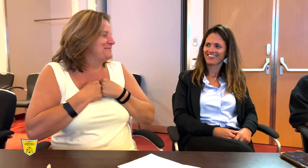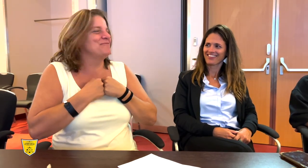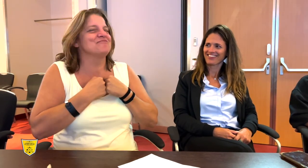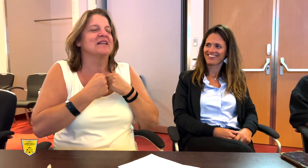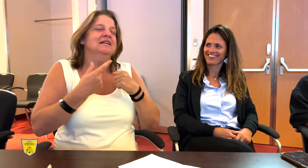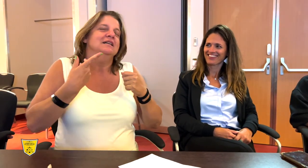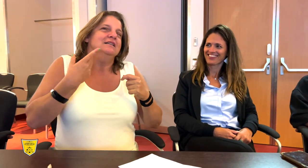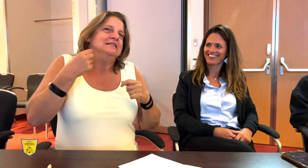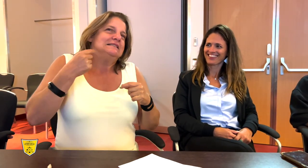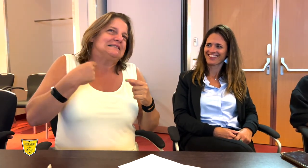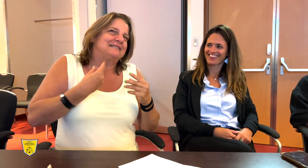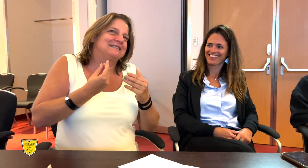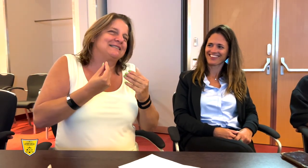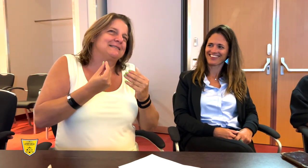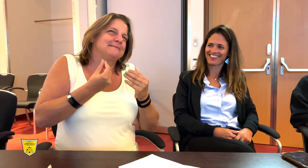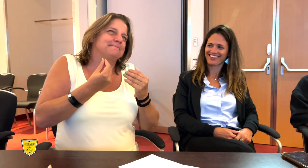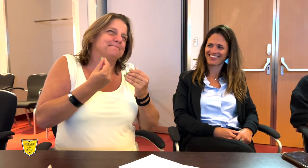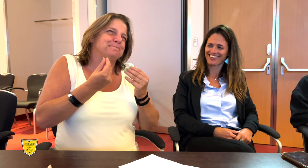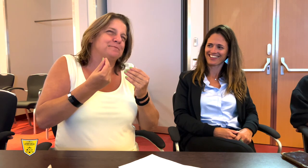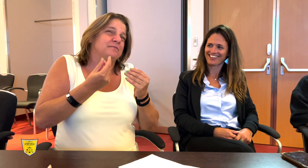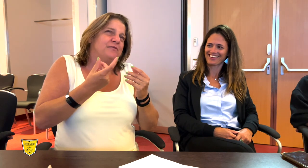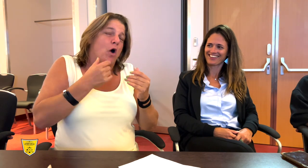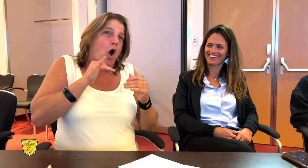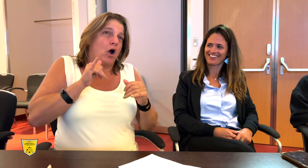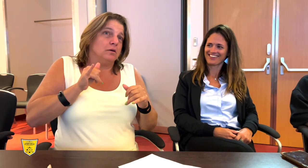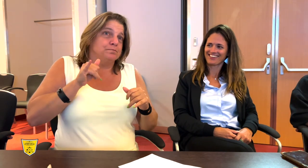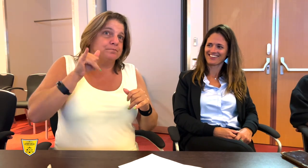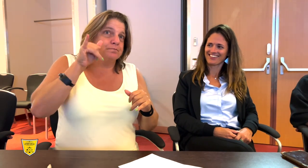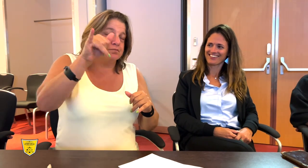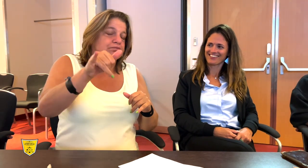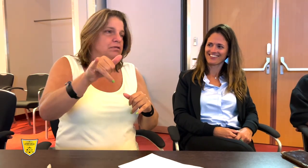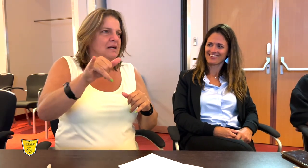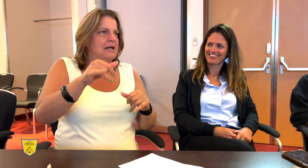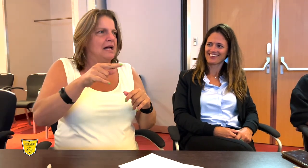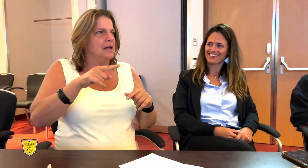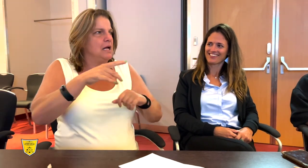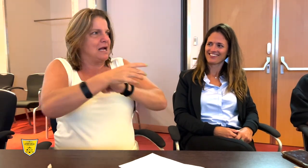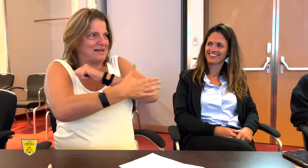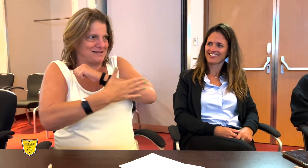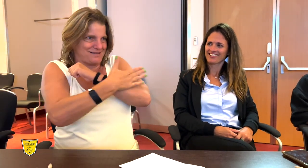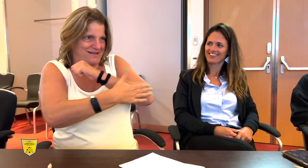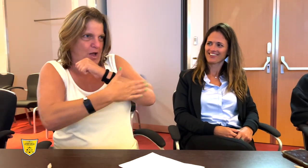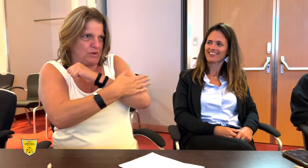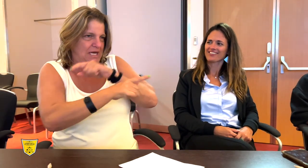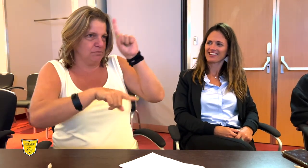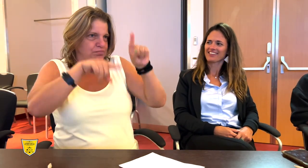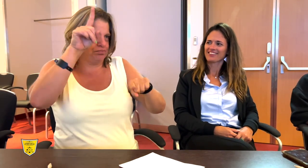economic abilities. Some countries cannot afford added expenses